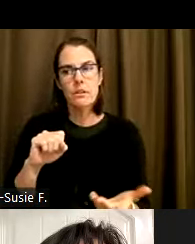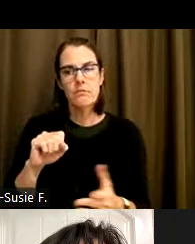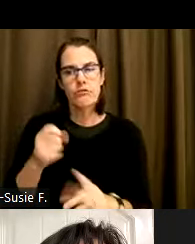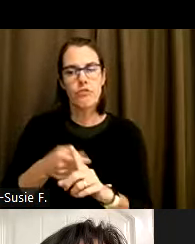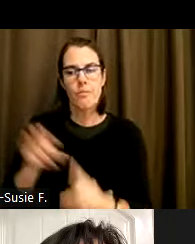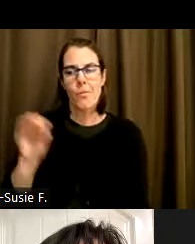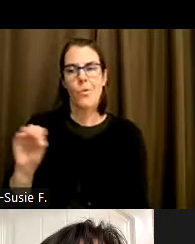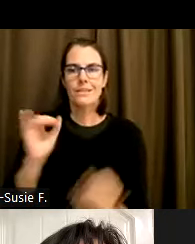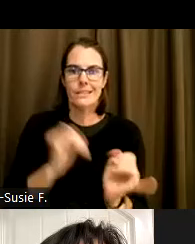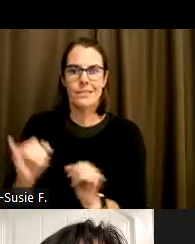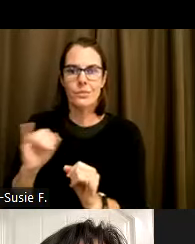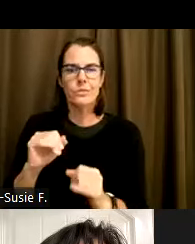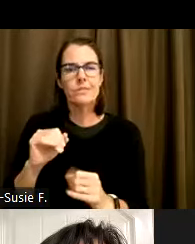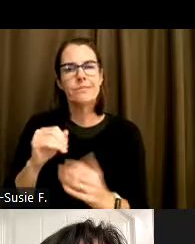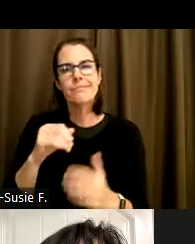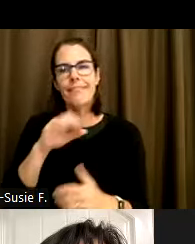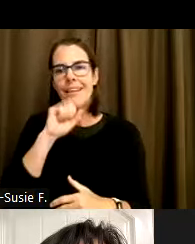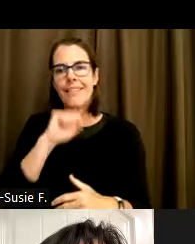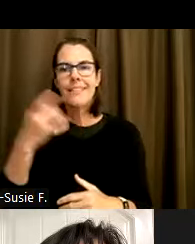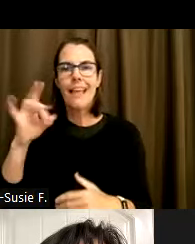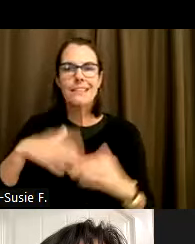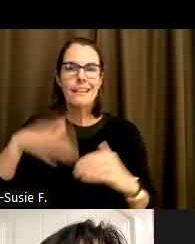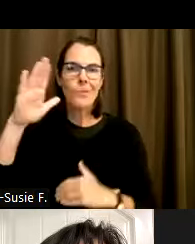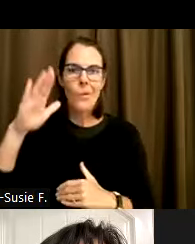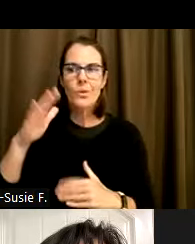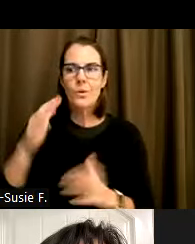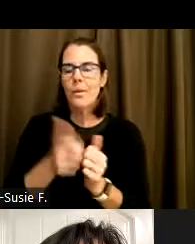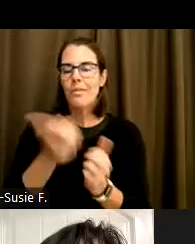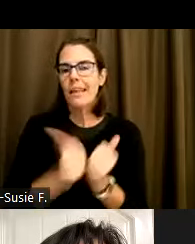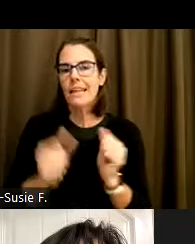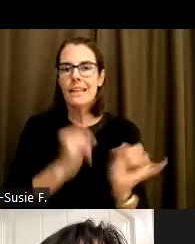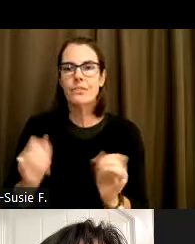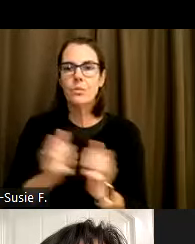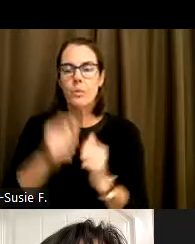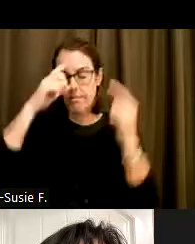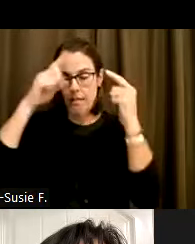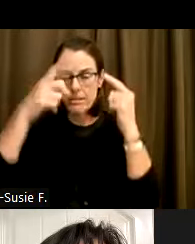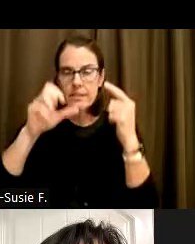aged 18 or older with any physical or cognitive disabilities, suggesting actually that while